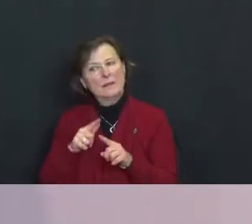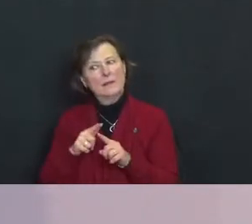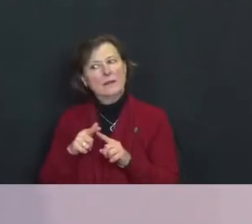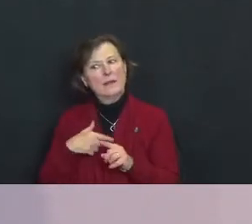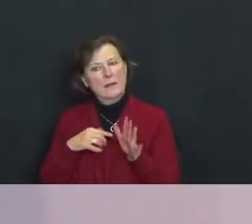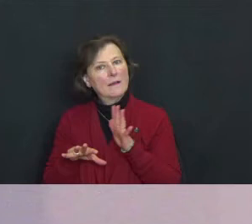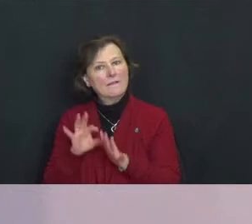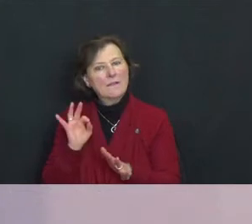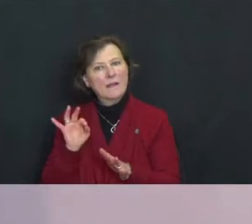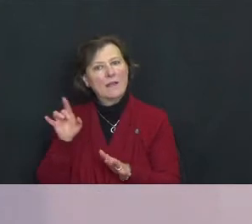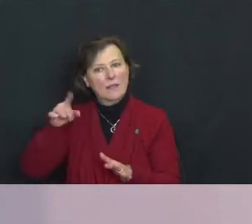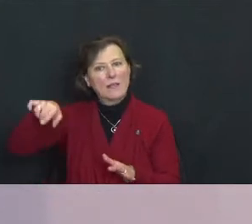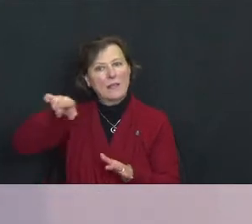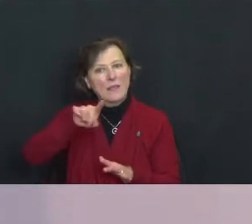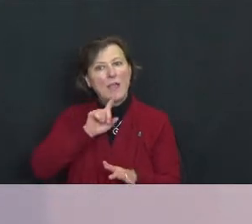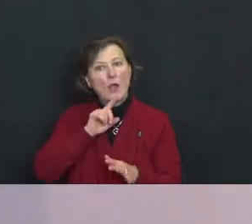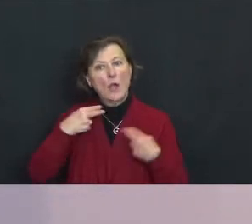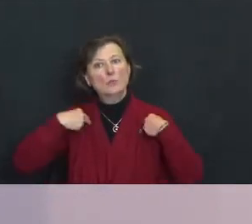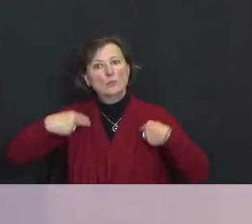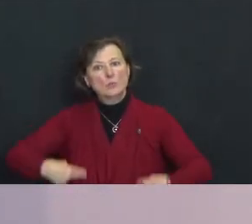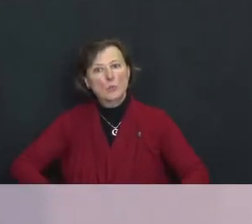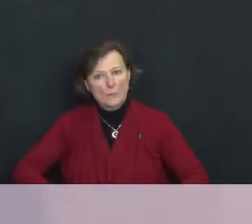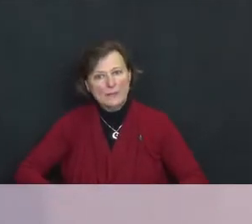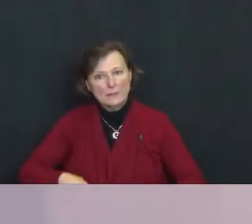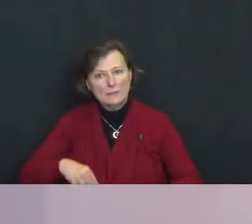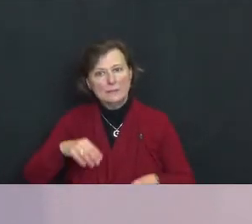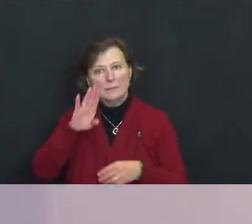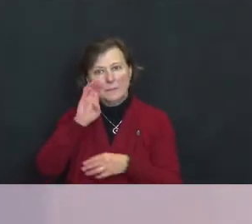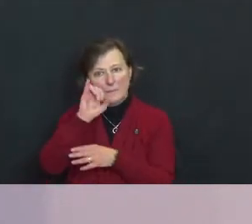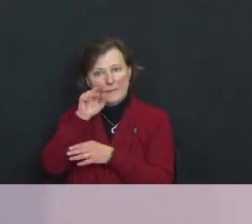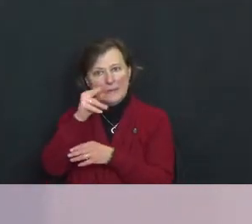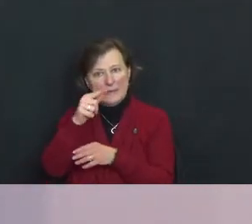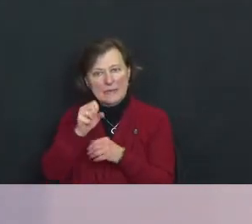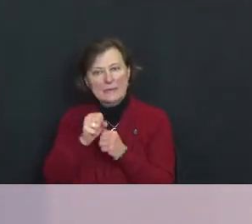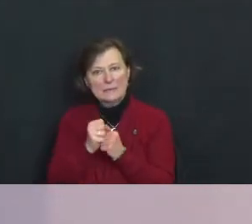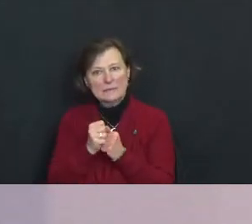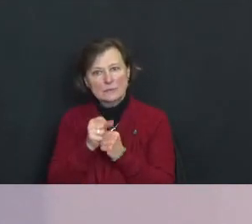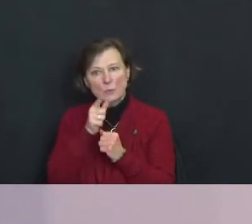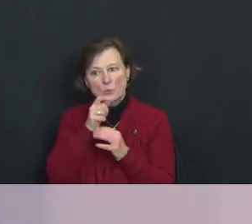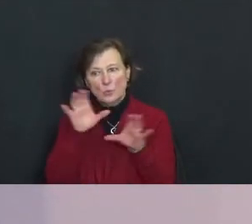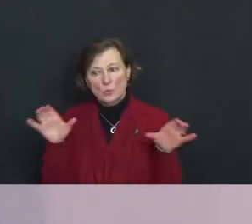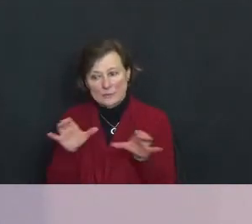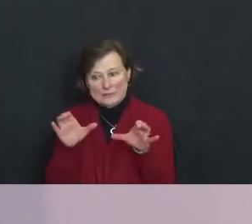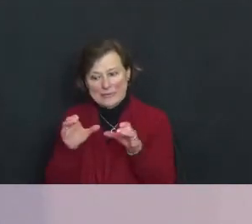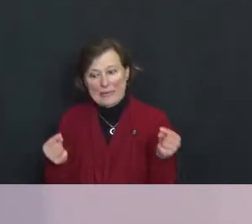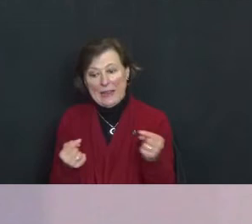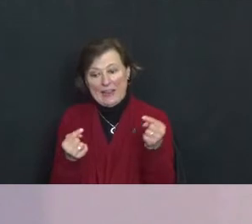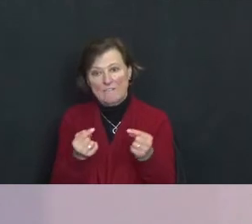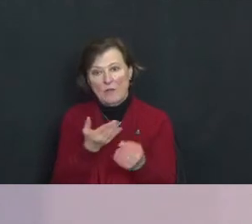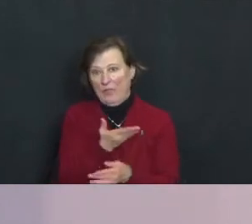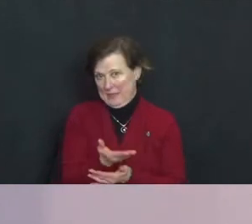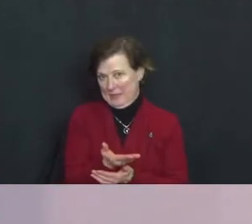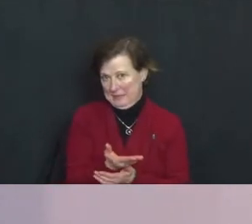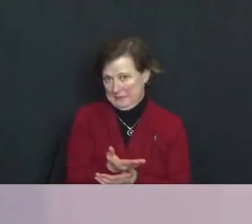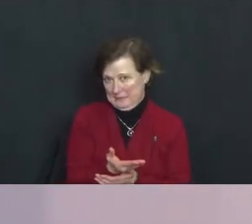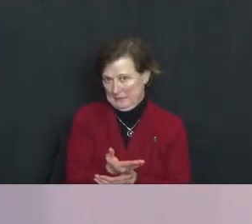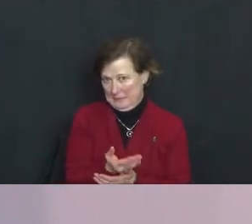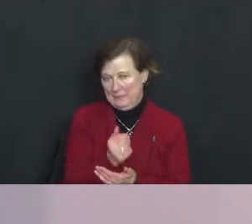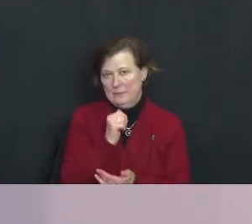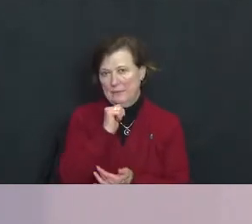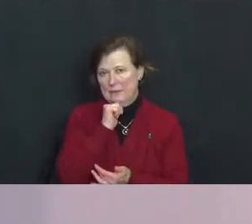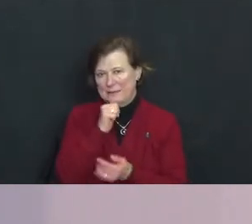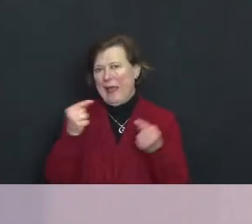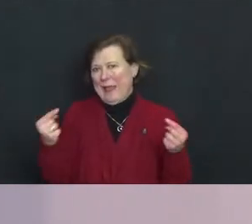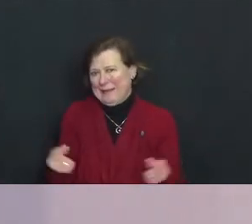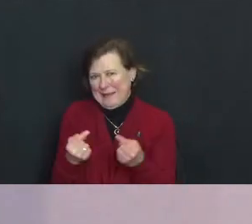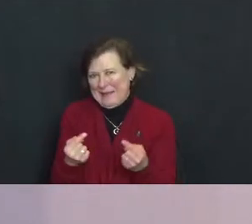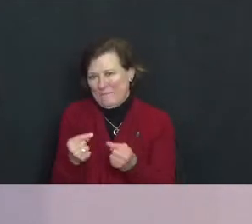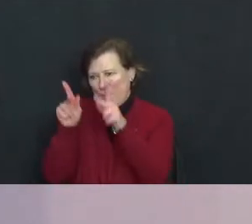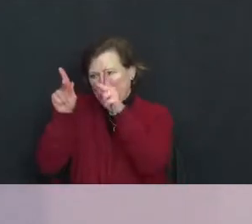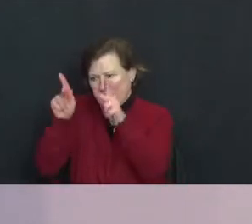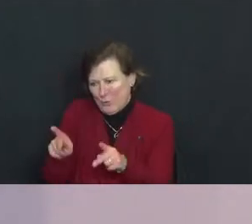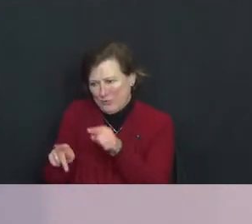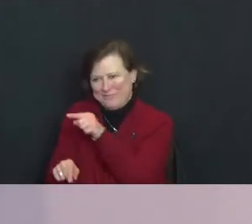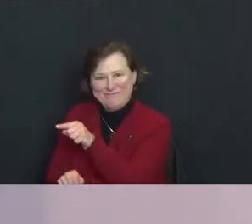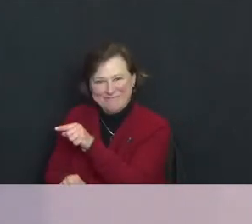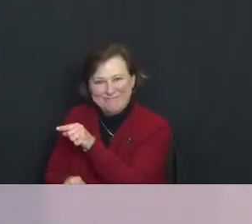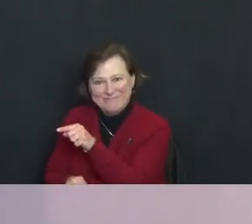they were human beings who had done evil things not evil human beings.